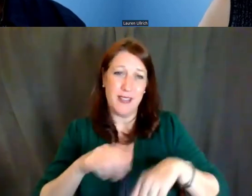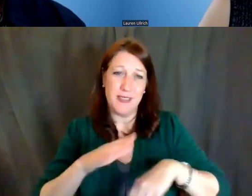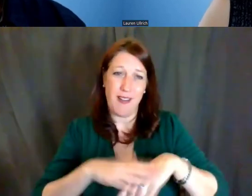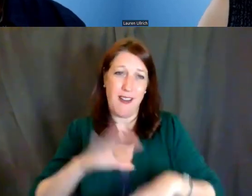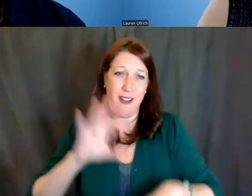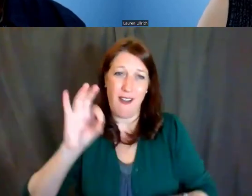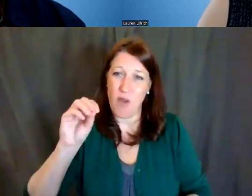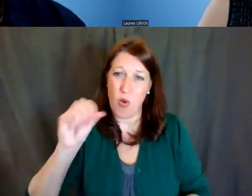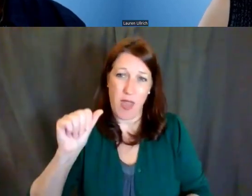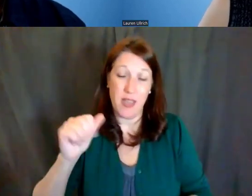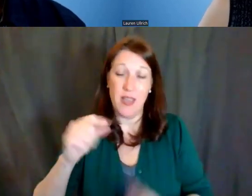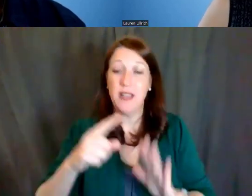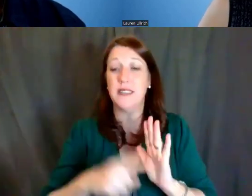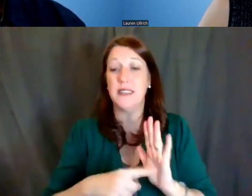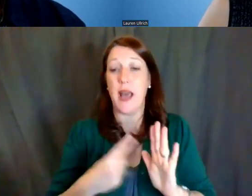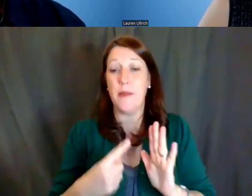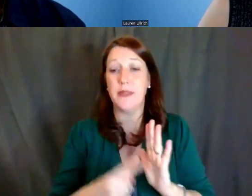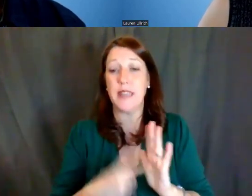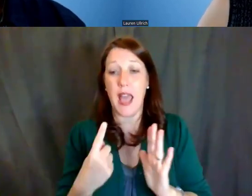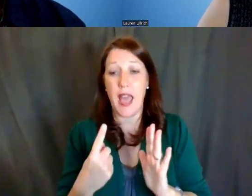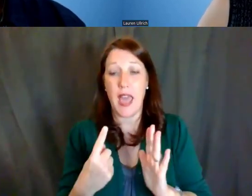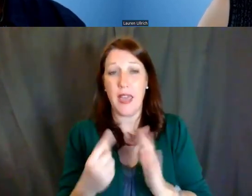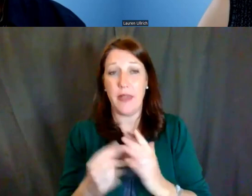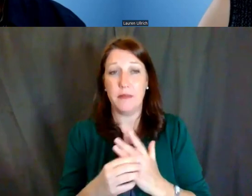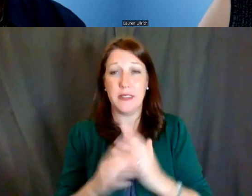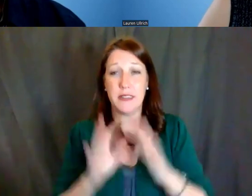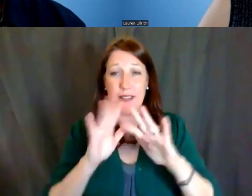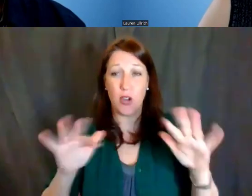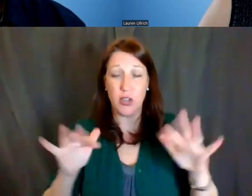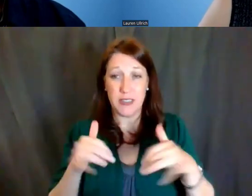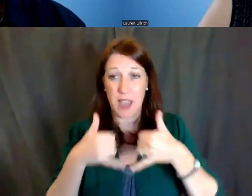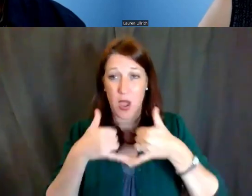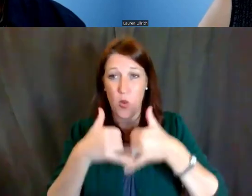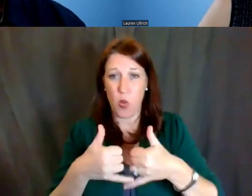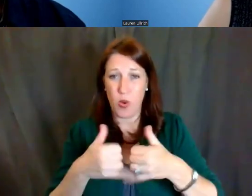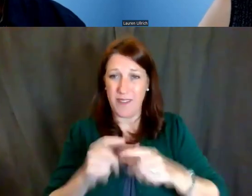Sometimes the diversity award is very different than the parent;